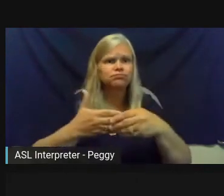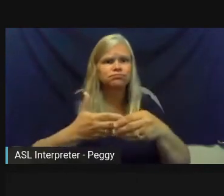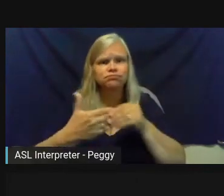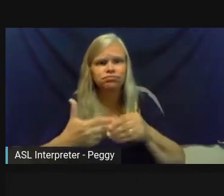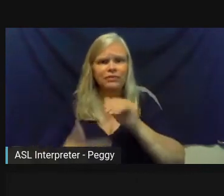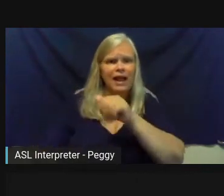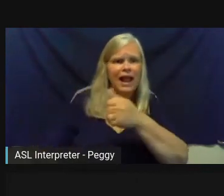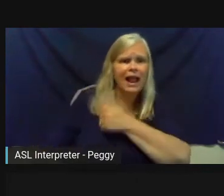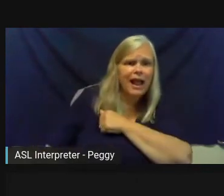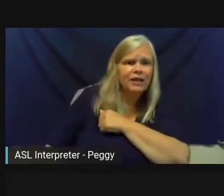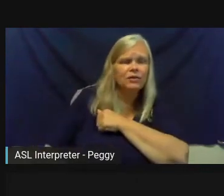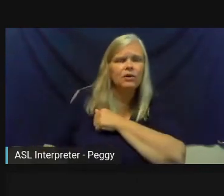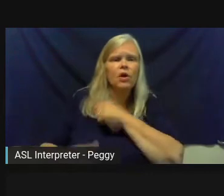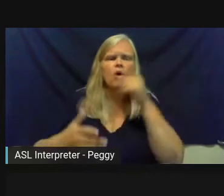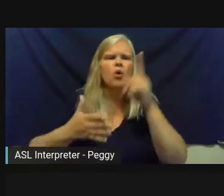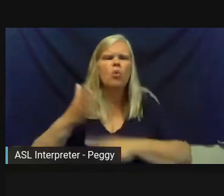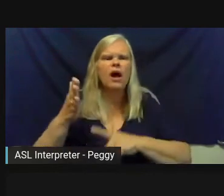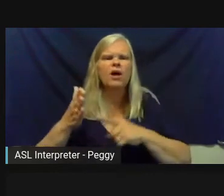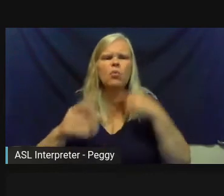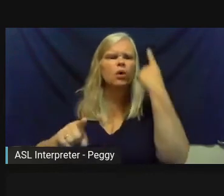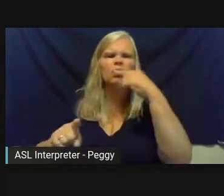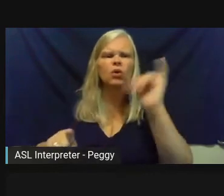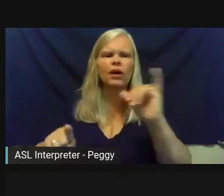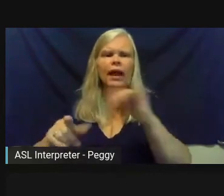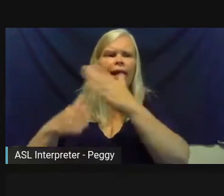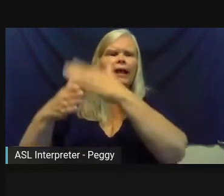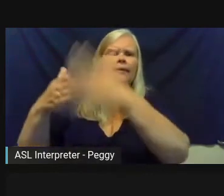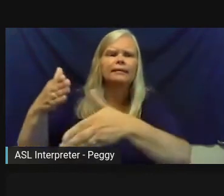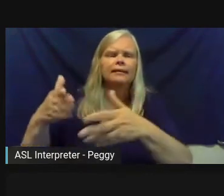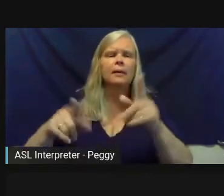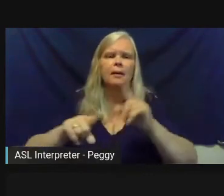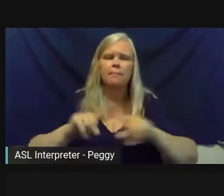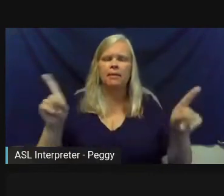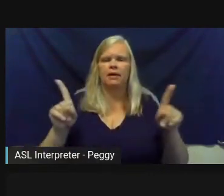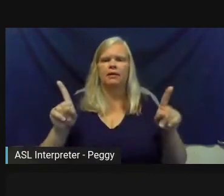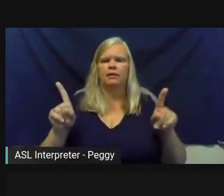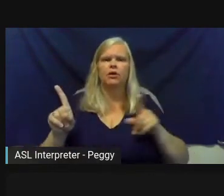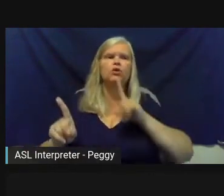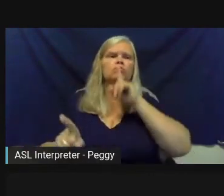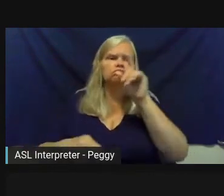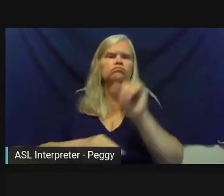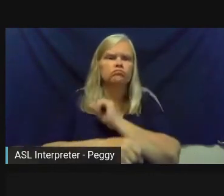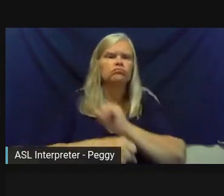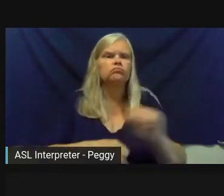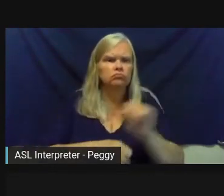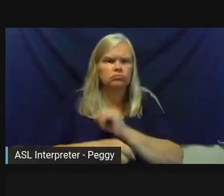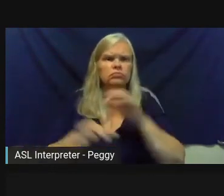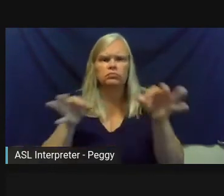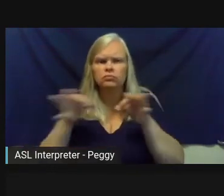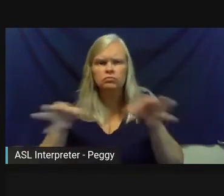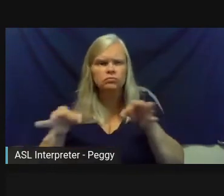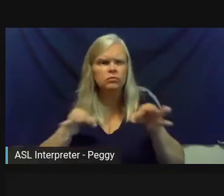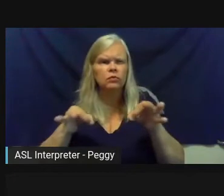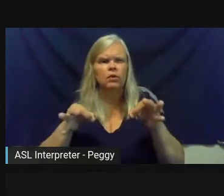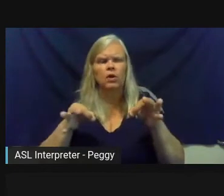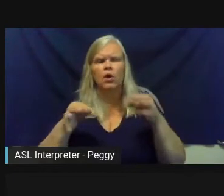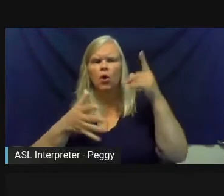what the outcome would be. But then you were very deliberate and had very clearly defined outcomes and deliverables along the way.